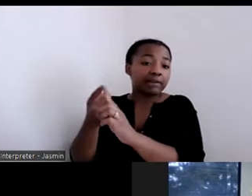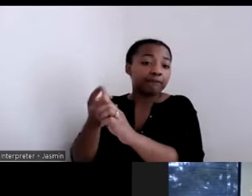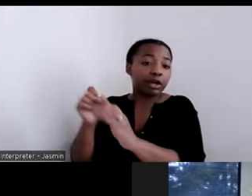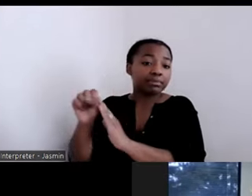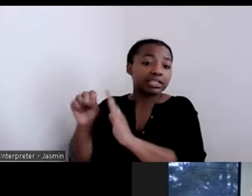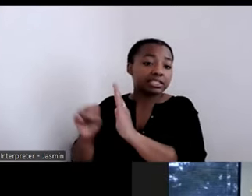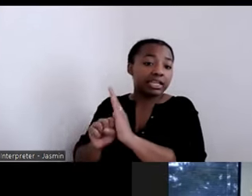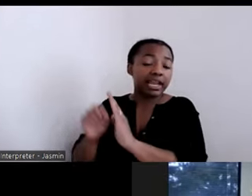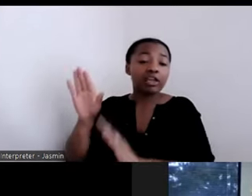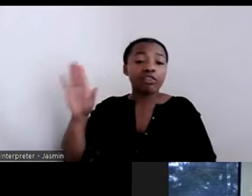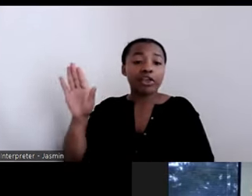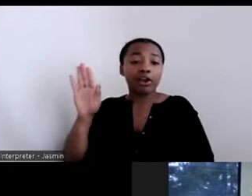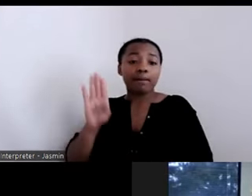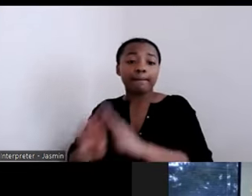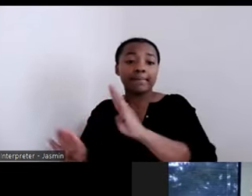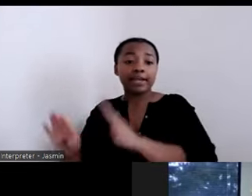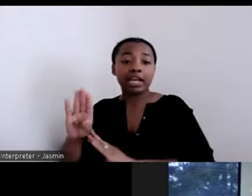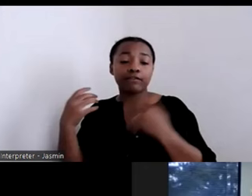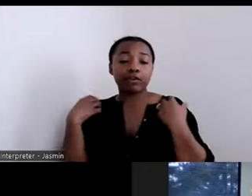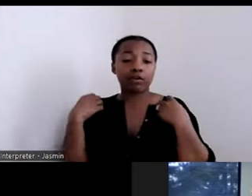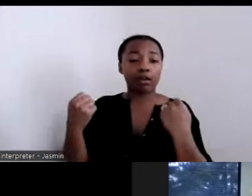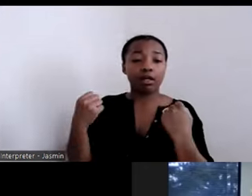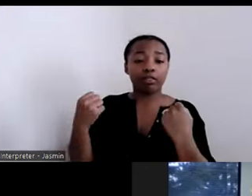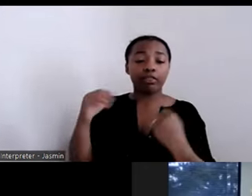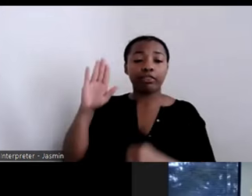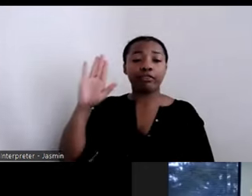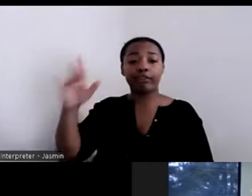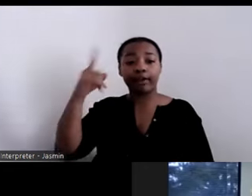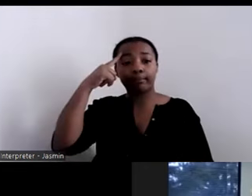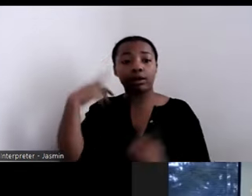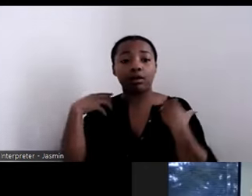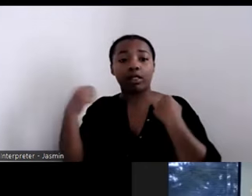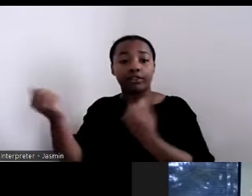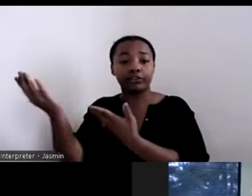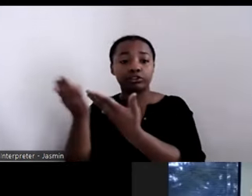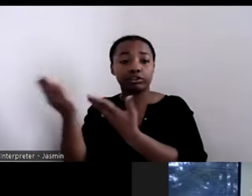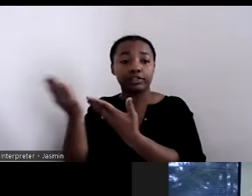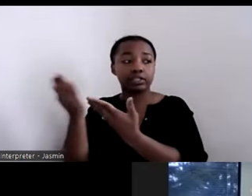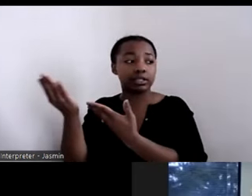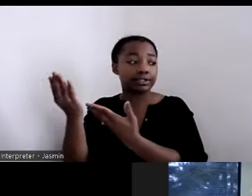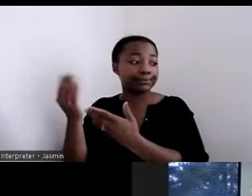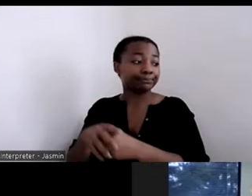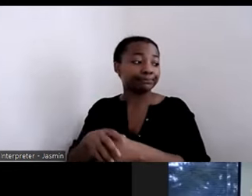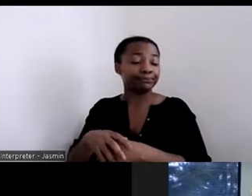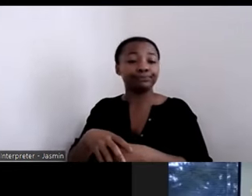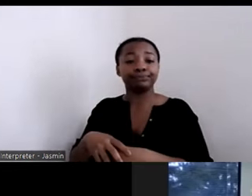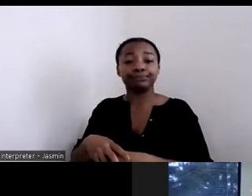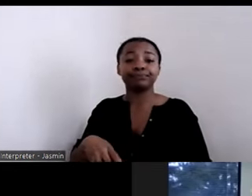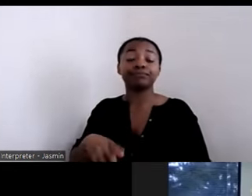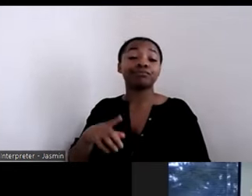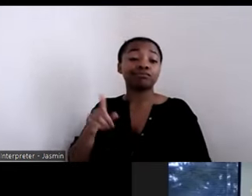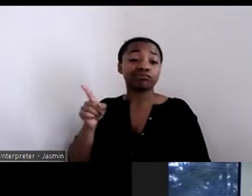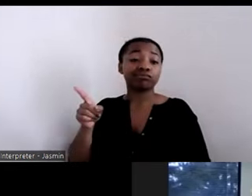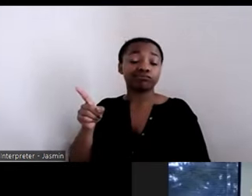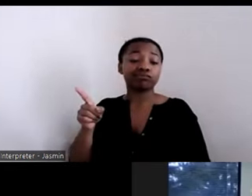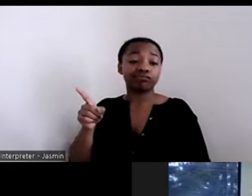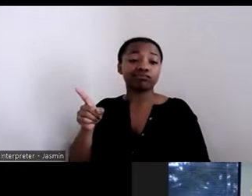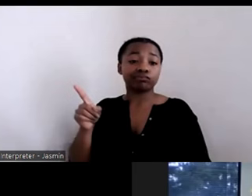their mental health services, it leverages, it is sort of a key lever to pull down other